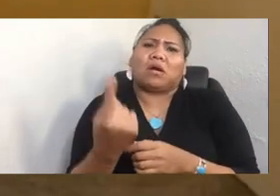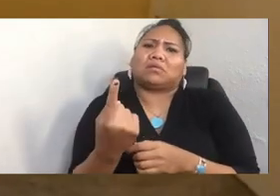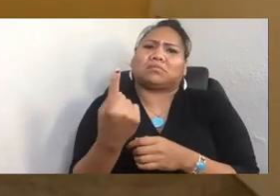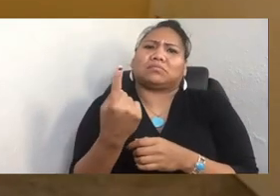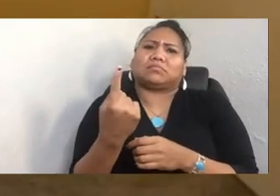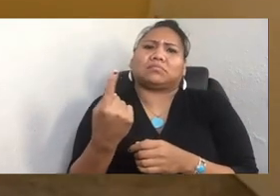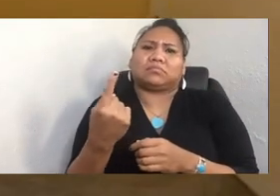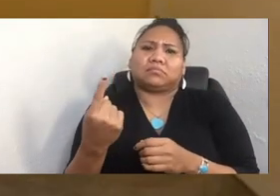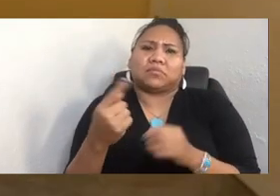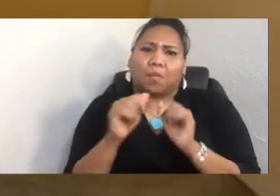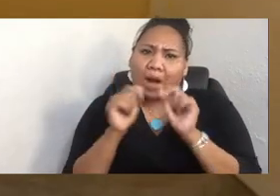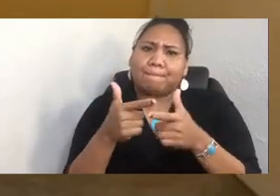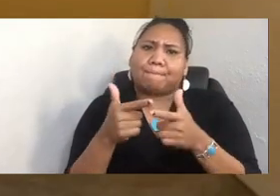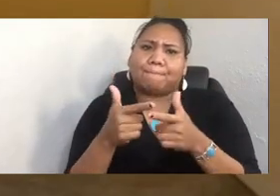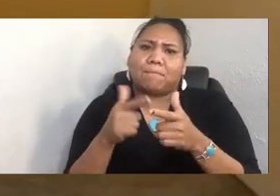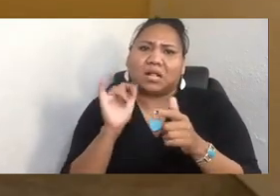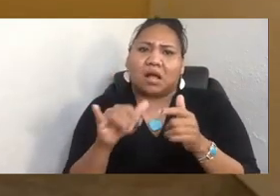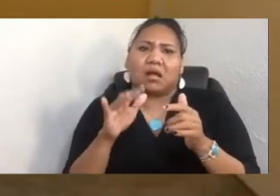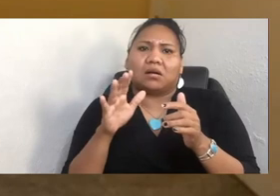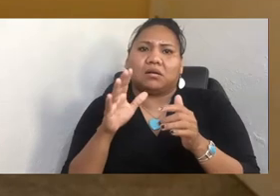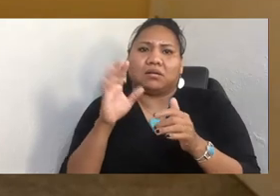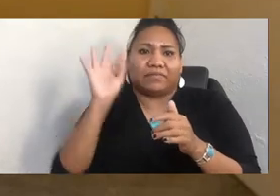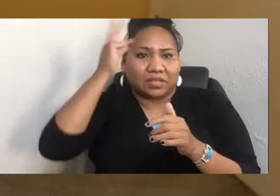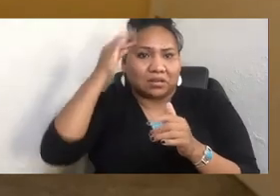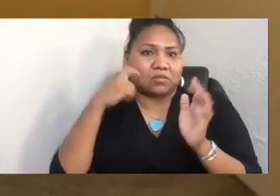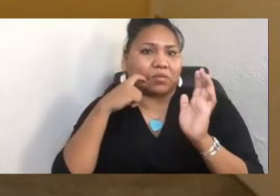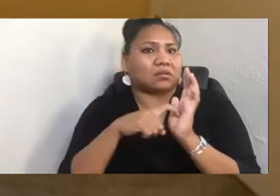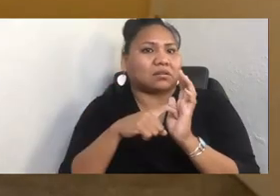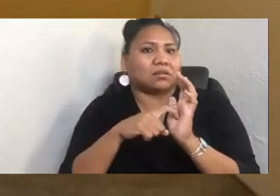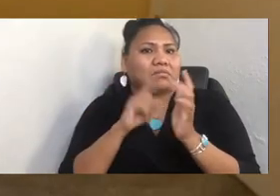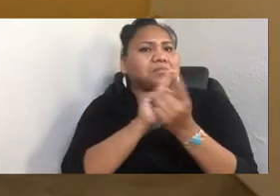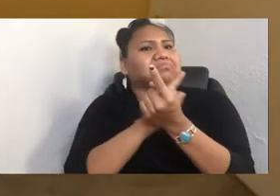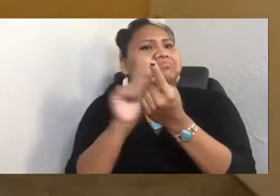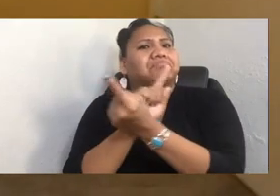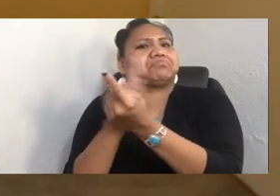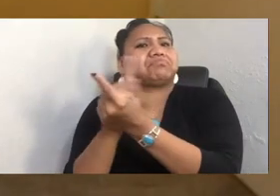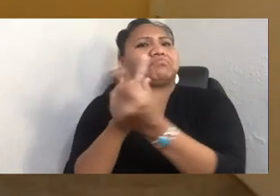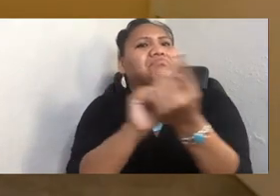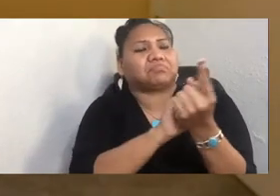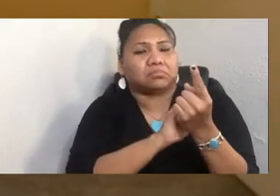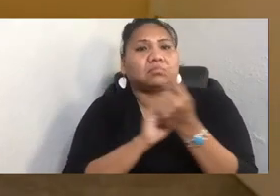and human identity that I would encounter in any and all of the Native people that I'd be blessed to encounter.